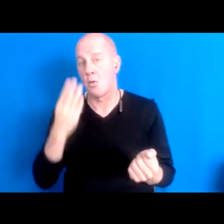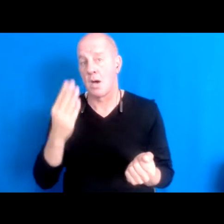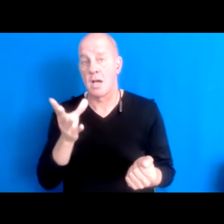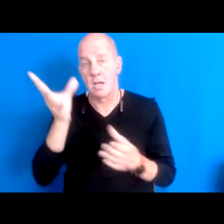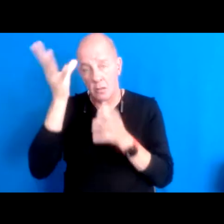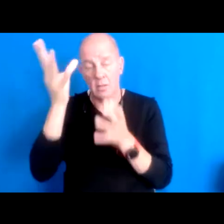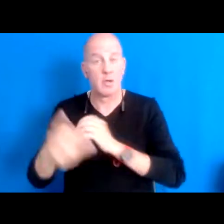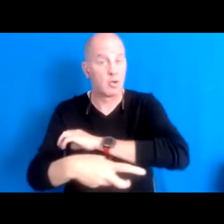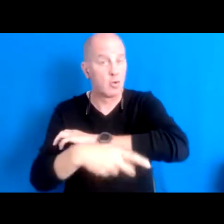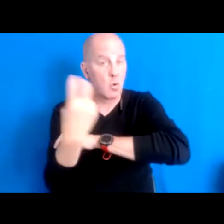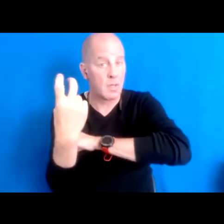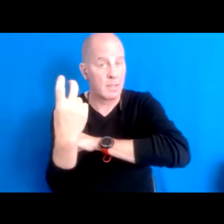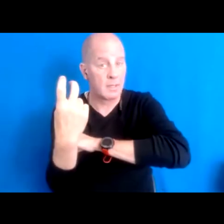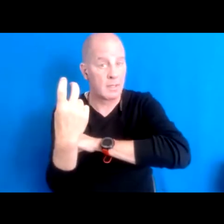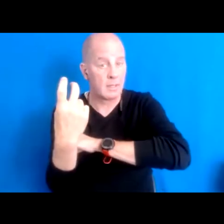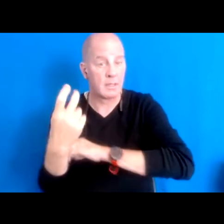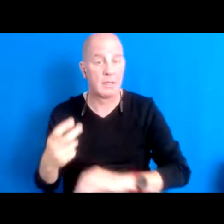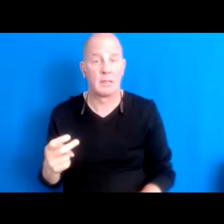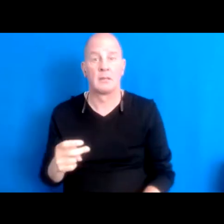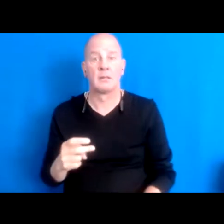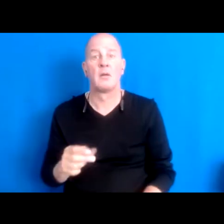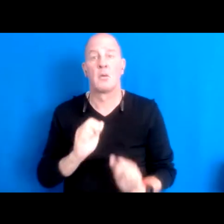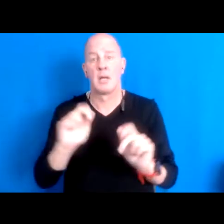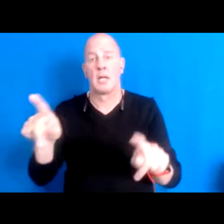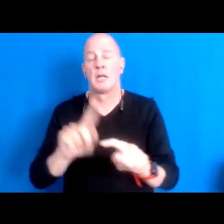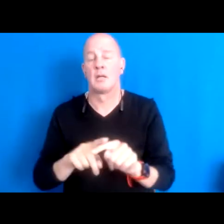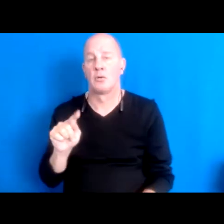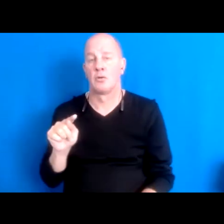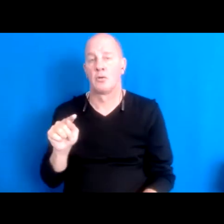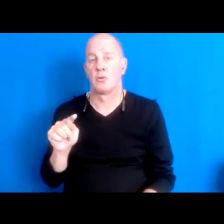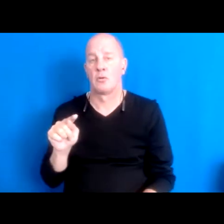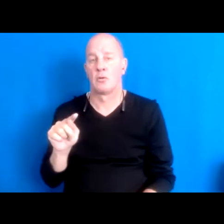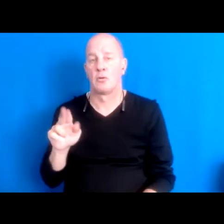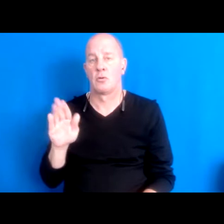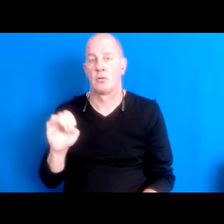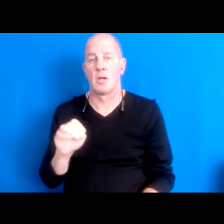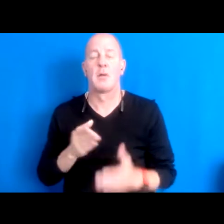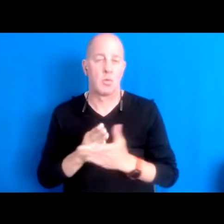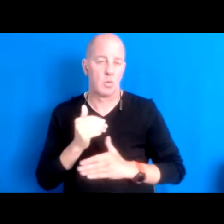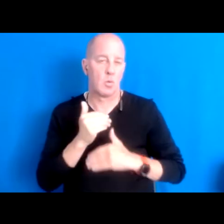15:56:59 I'm now going back to the tribe, through a process of of what, so call it now